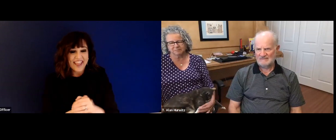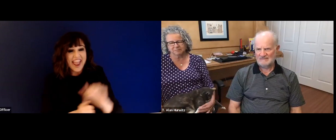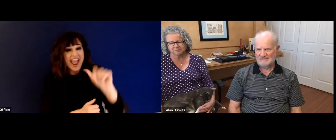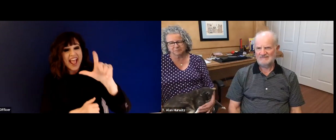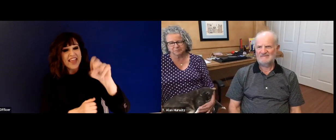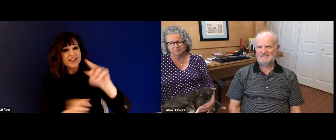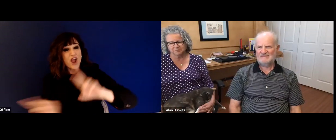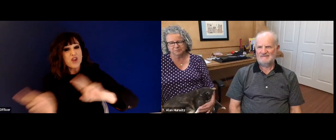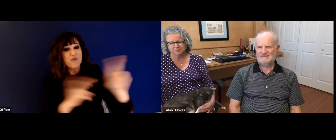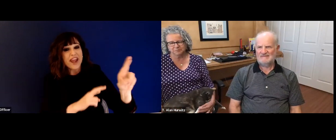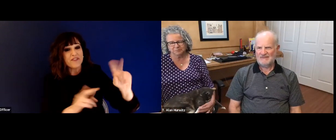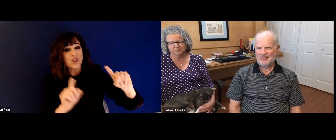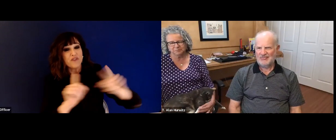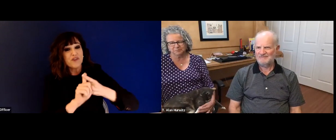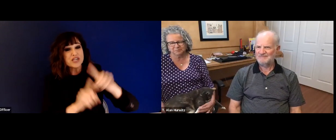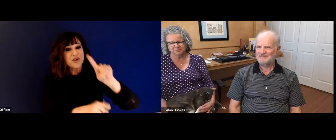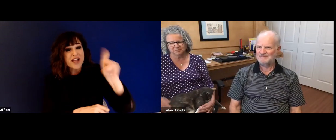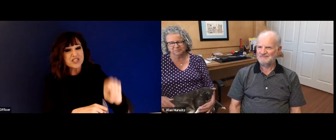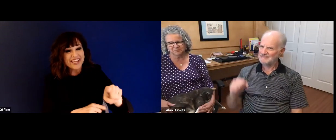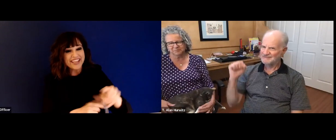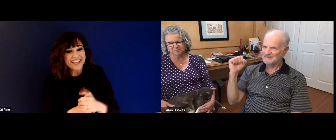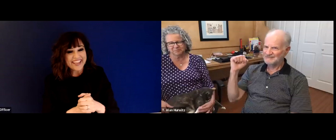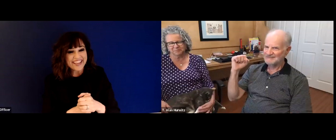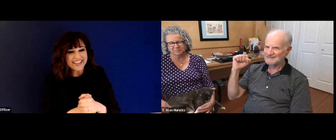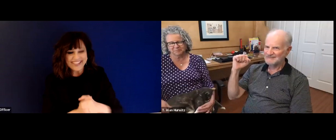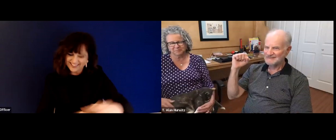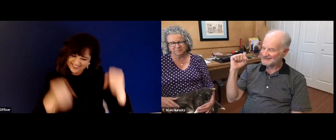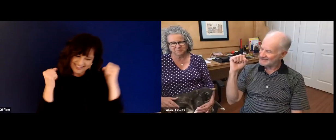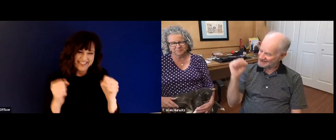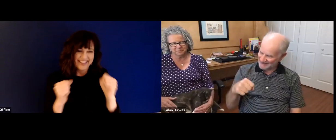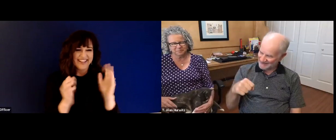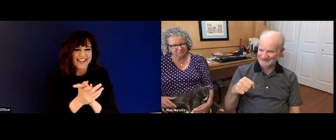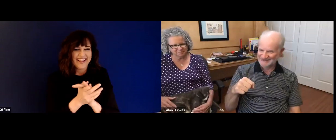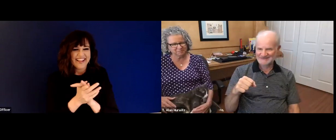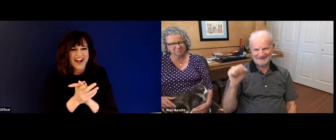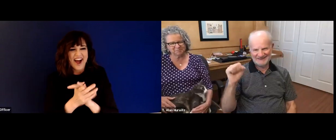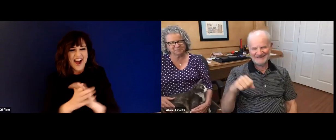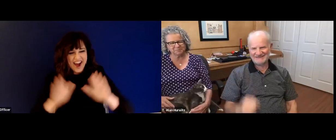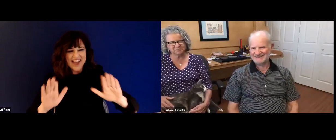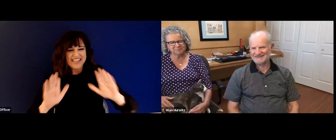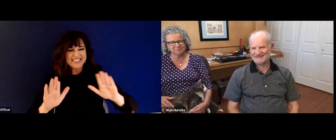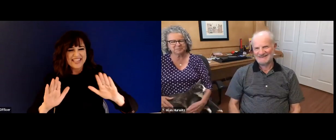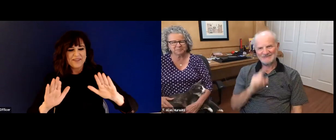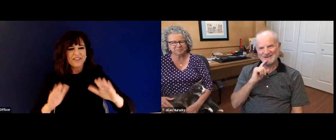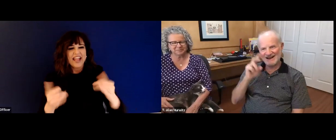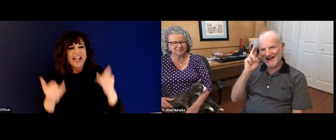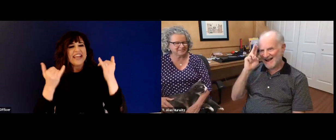the q&a. So if you look at the bottom of your zoom screen, you're gonna see a q&a button, click on there and ask your